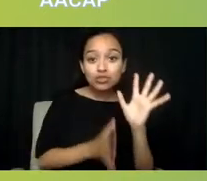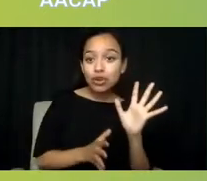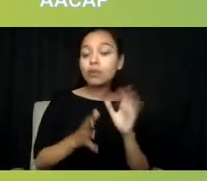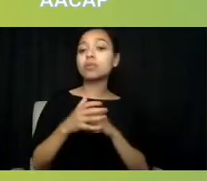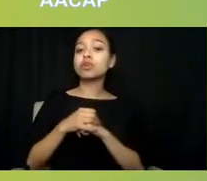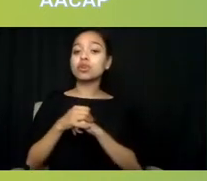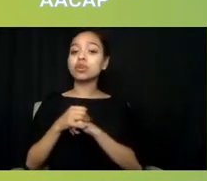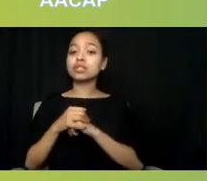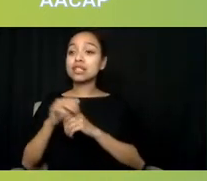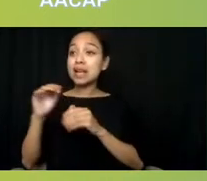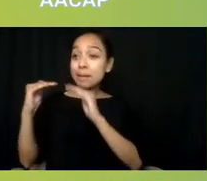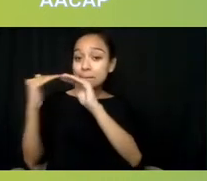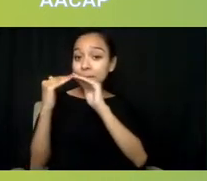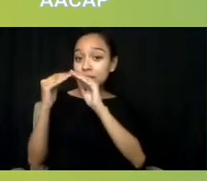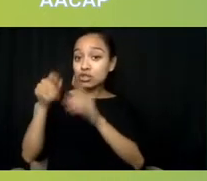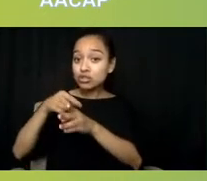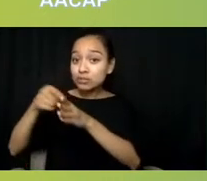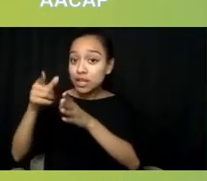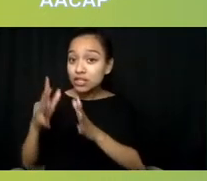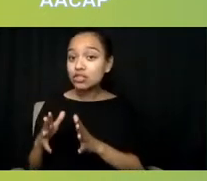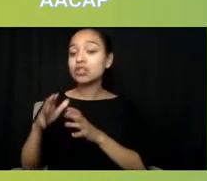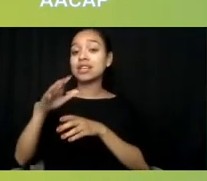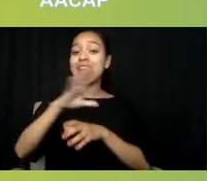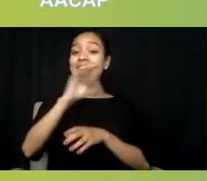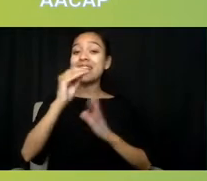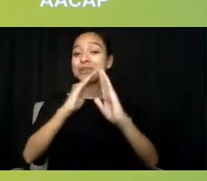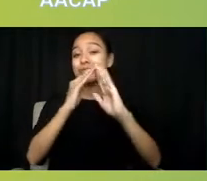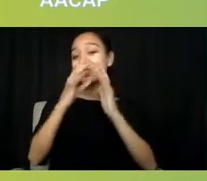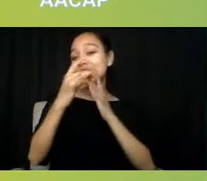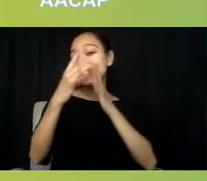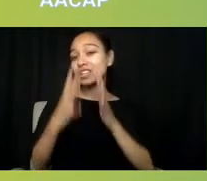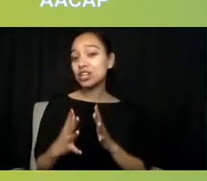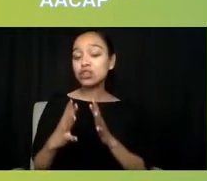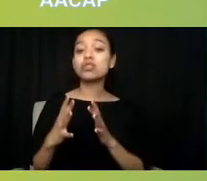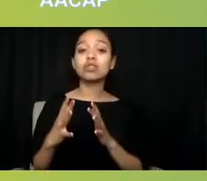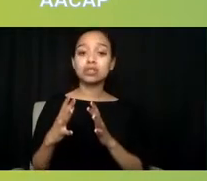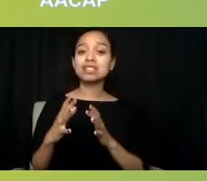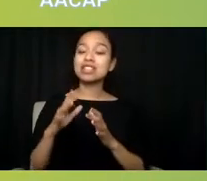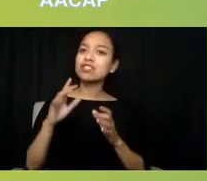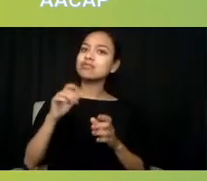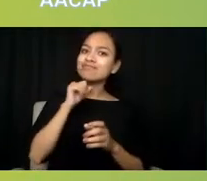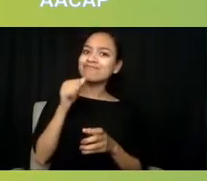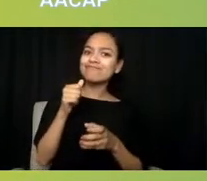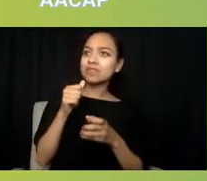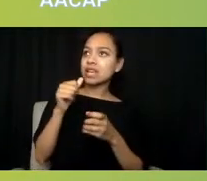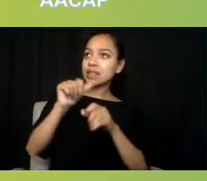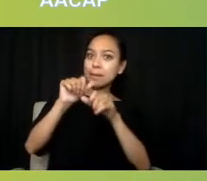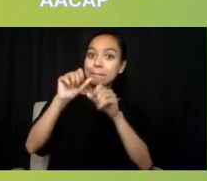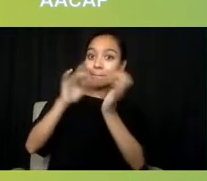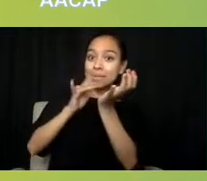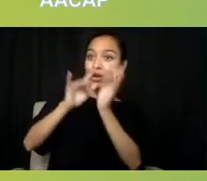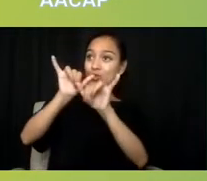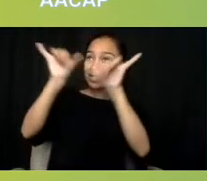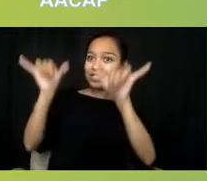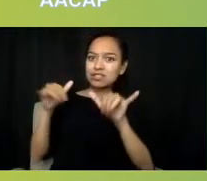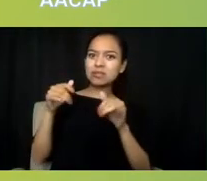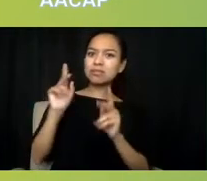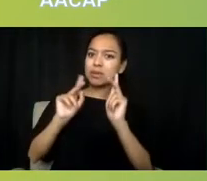to bridge gaps in communities that are characterized by mistrust in the medical system. And I think one thing that I've heard a lot lately